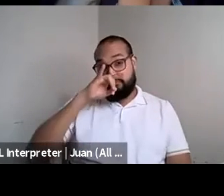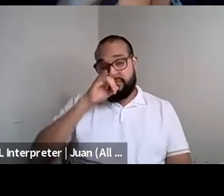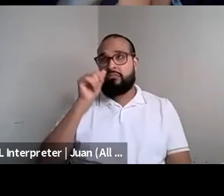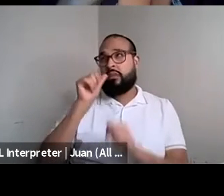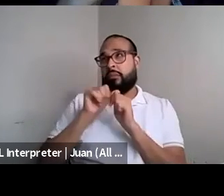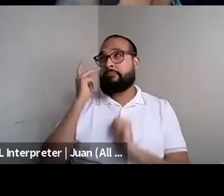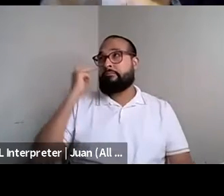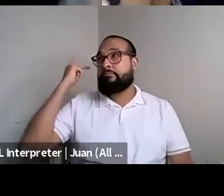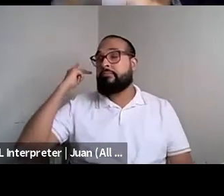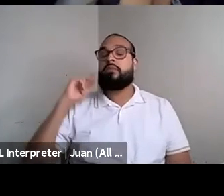Kokumo: The first erotic thing. I wrote